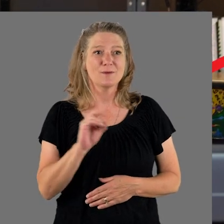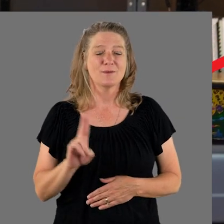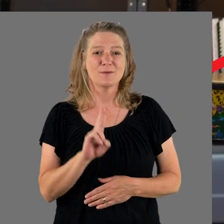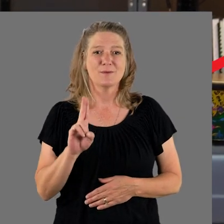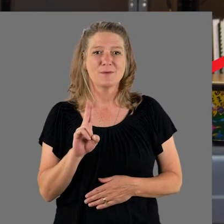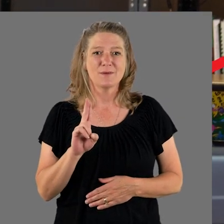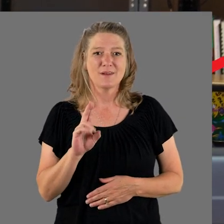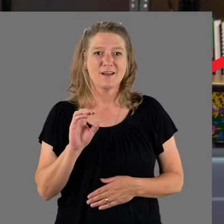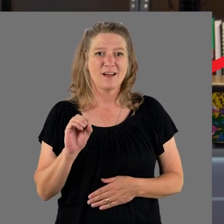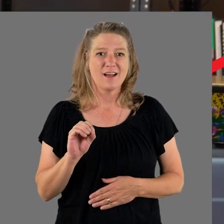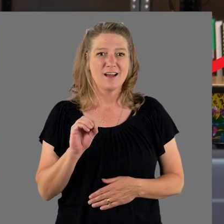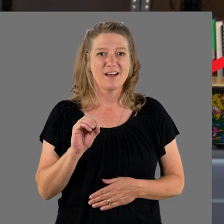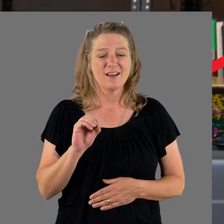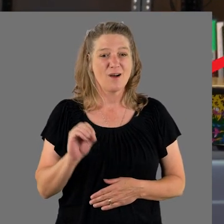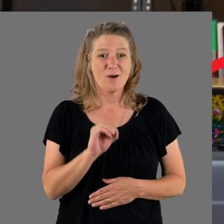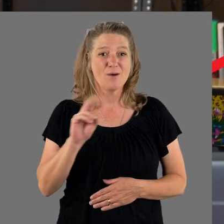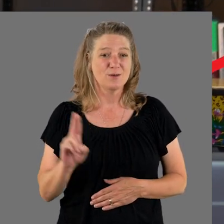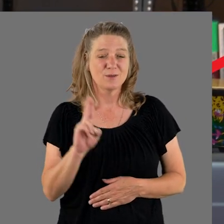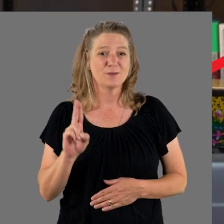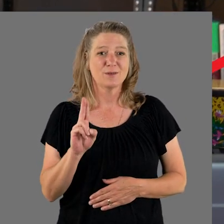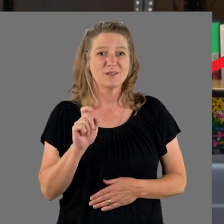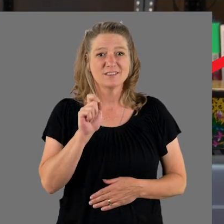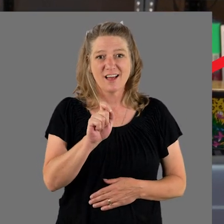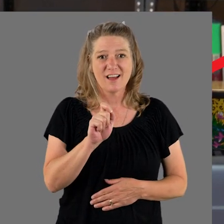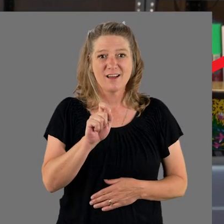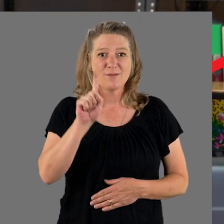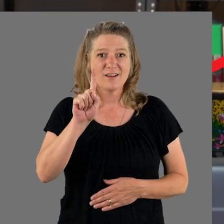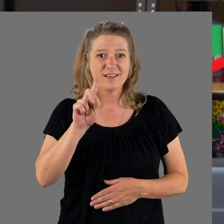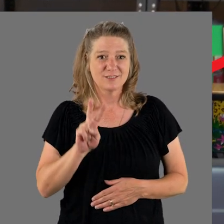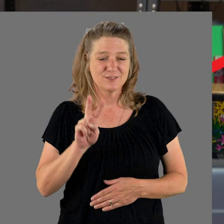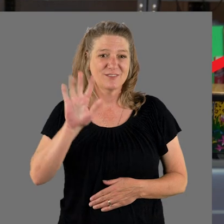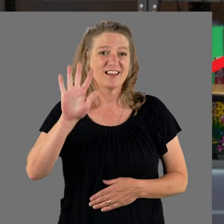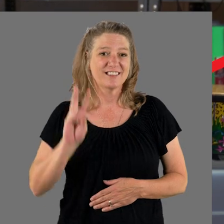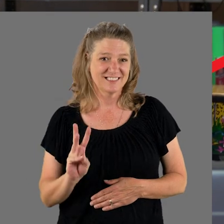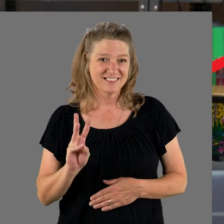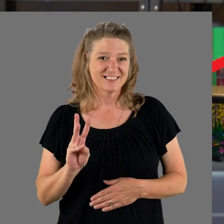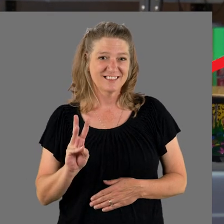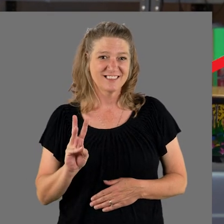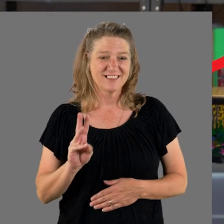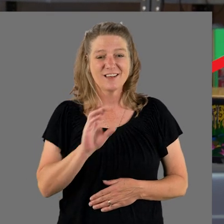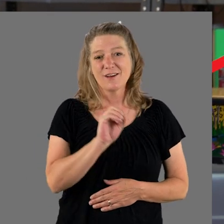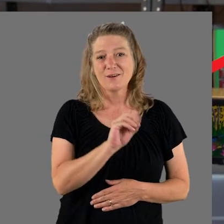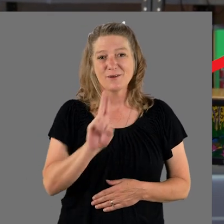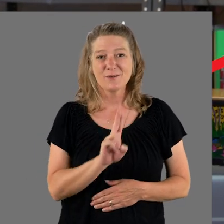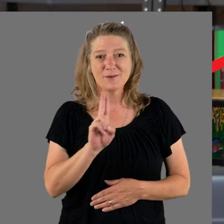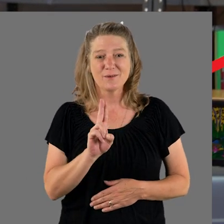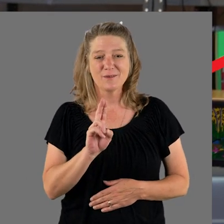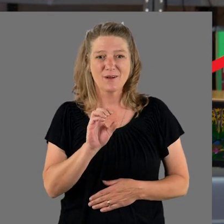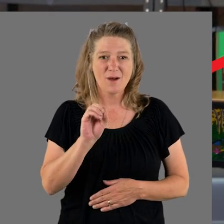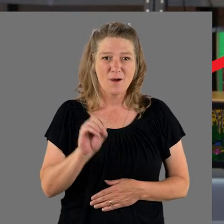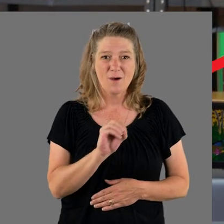dots one, two, five, six O-U, O-U,